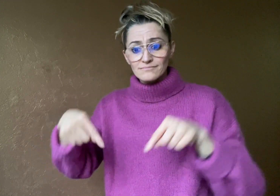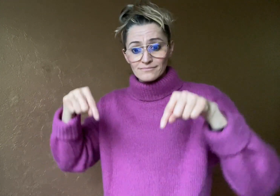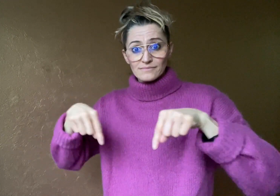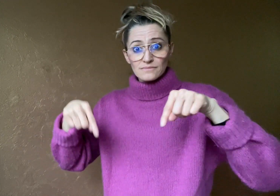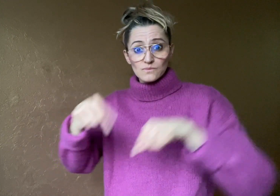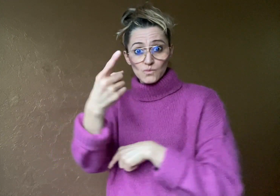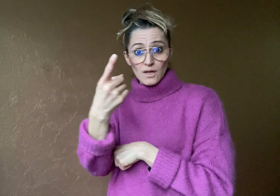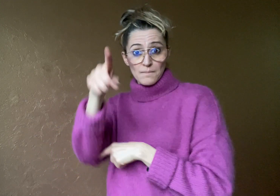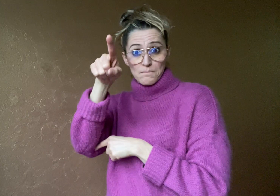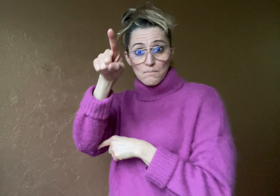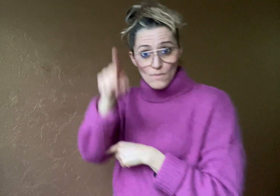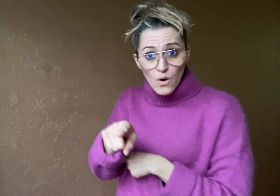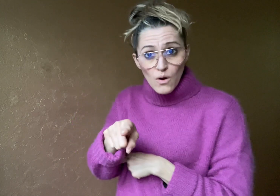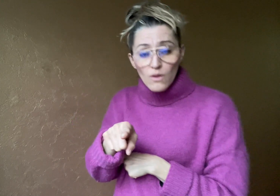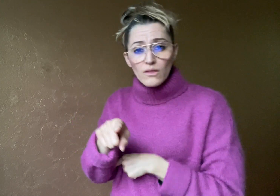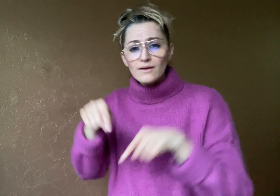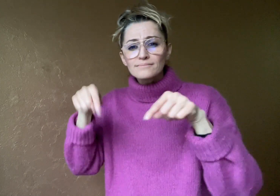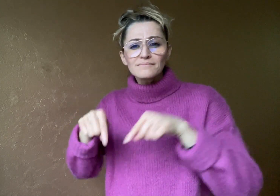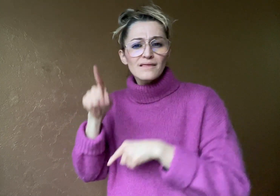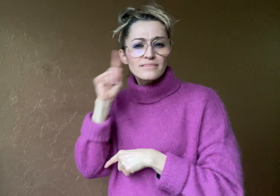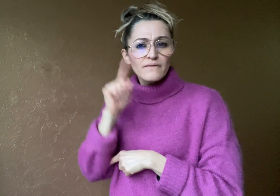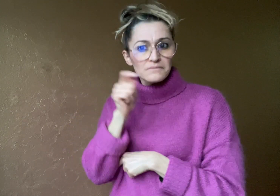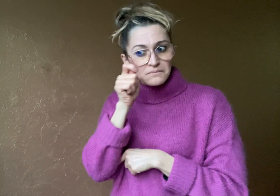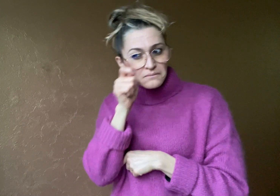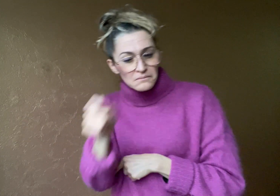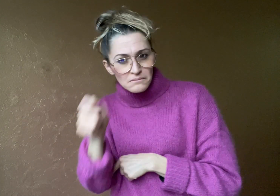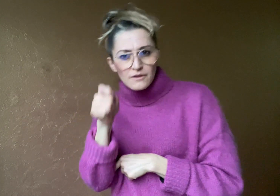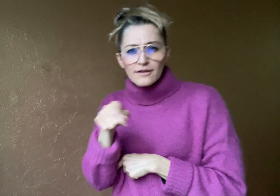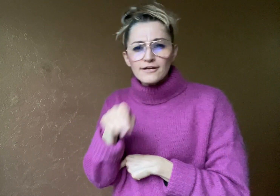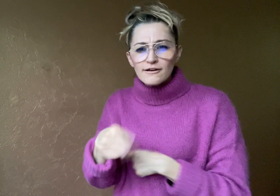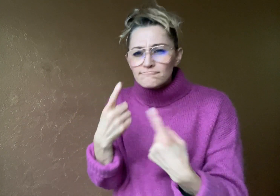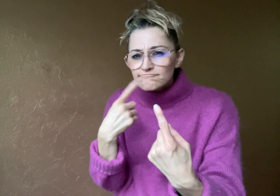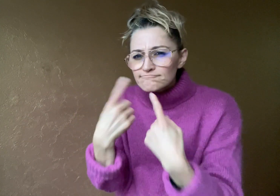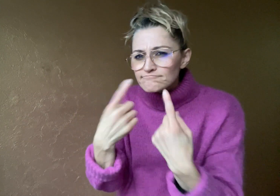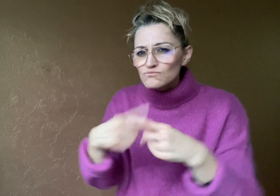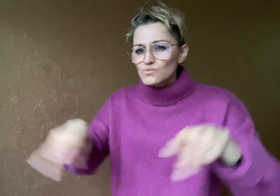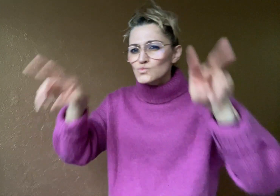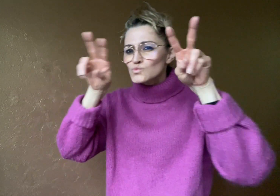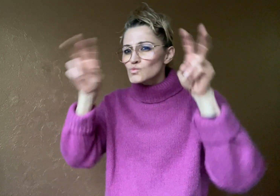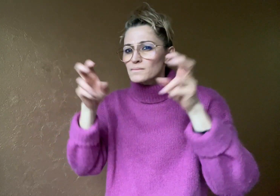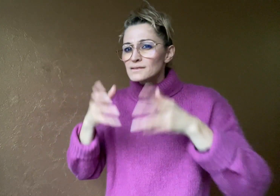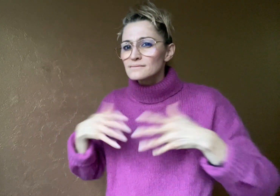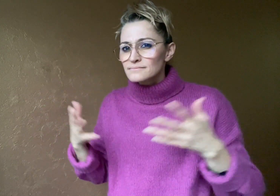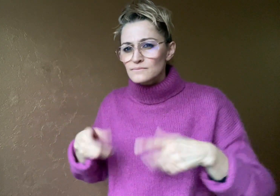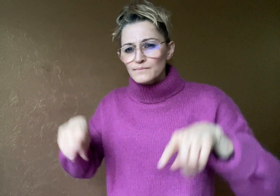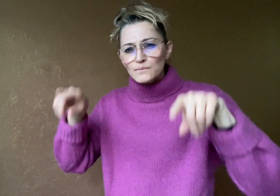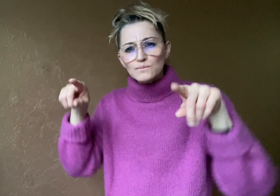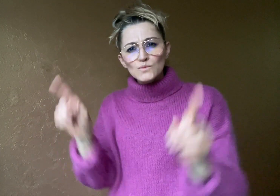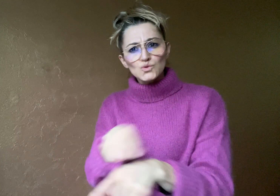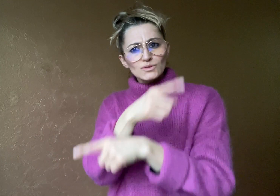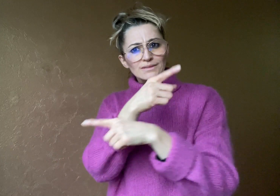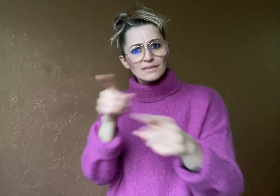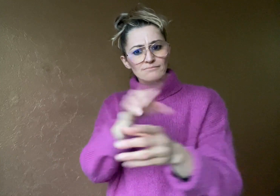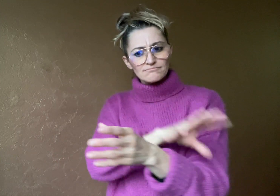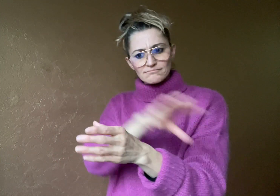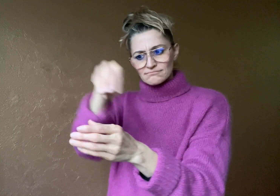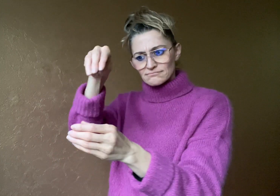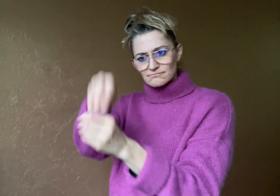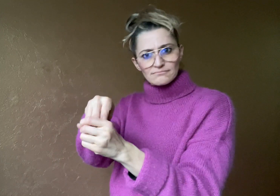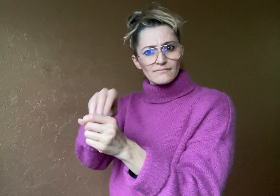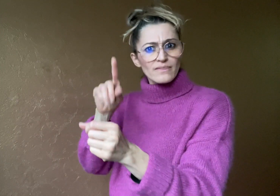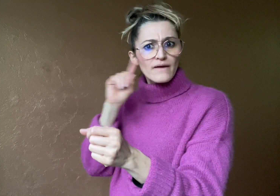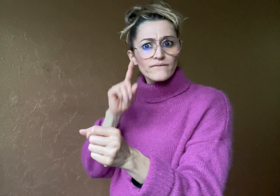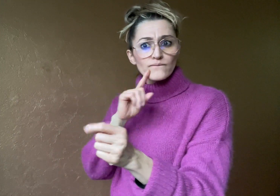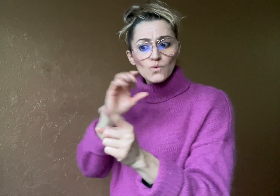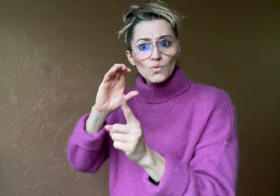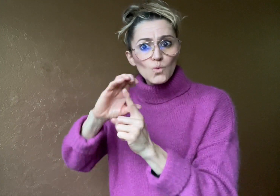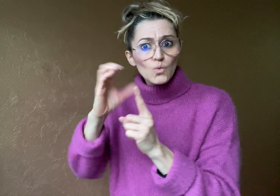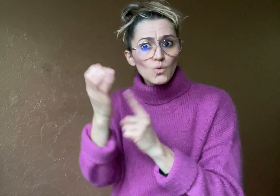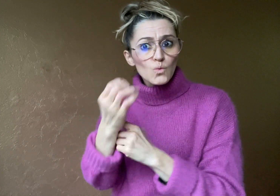DeafGPS discusses “Music in Deaf Culture” to explore whether music